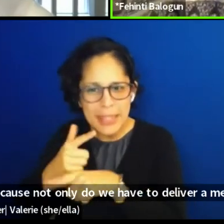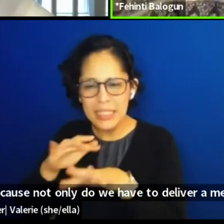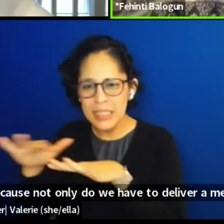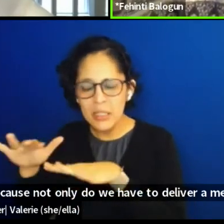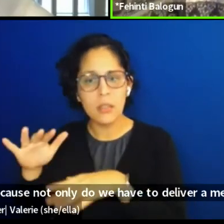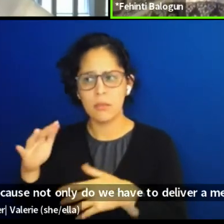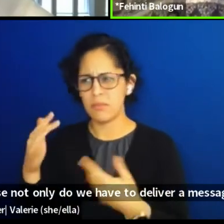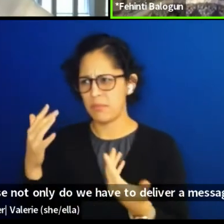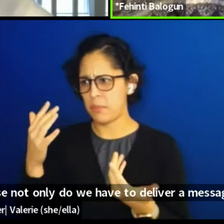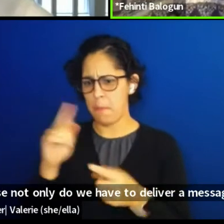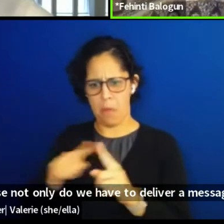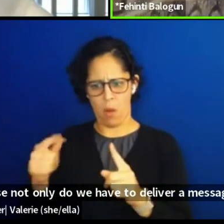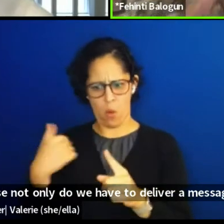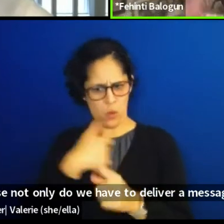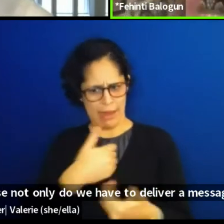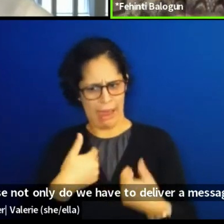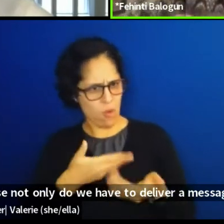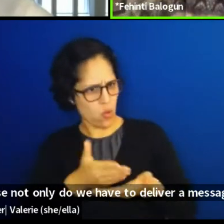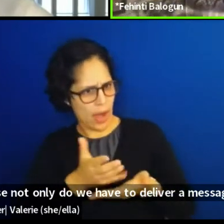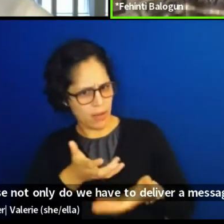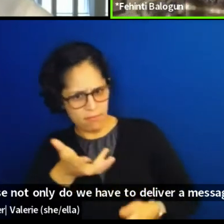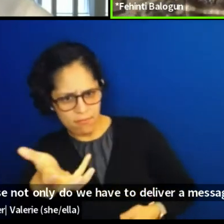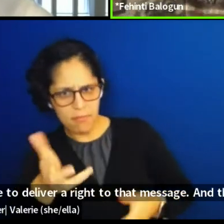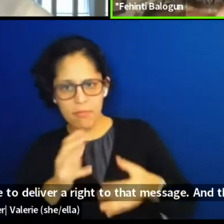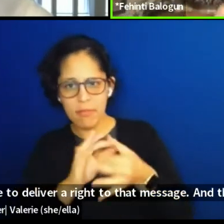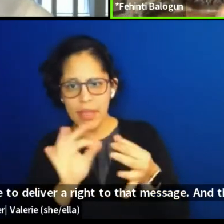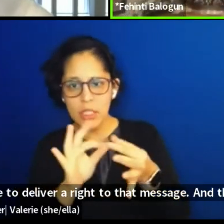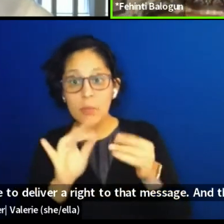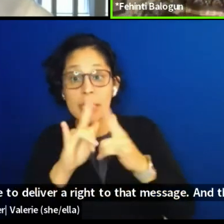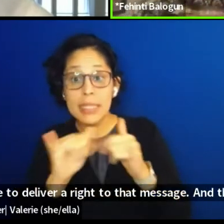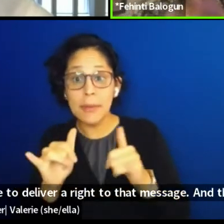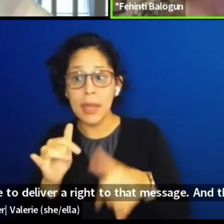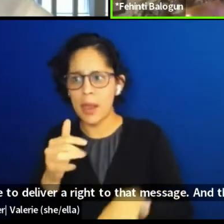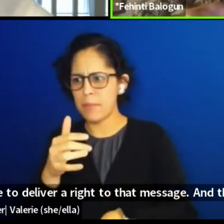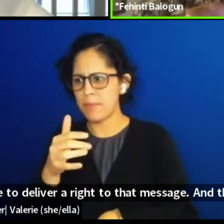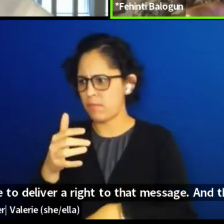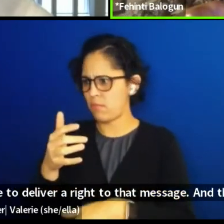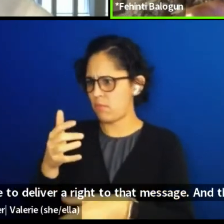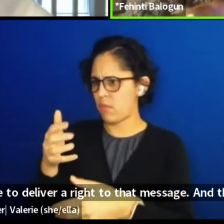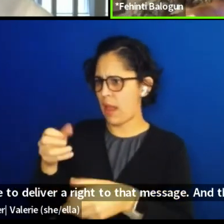and then empower and then give tools. There's a lot of work that has to be done